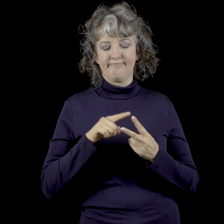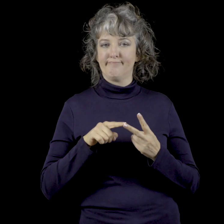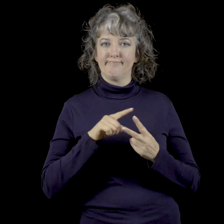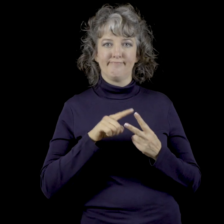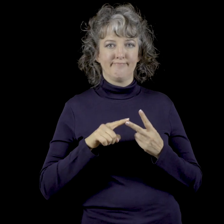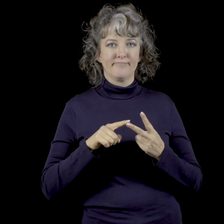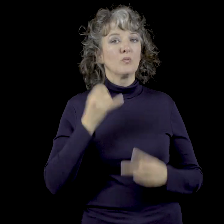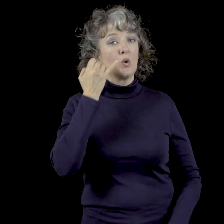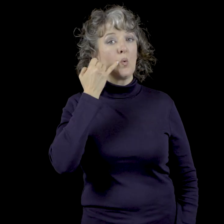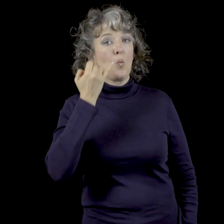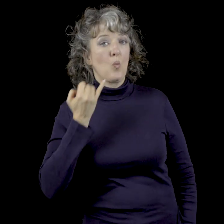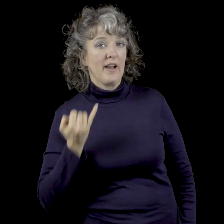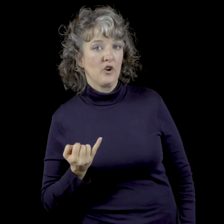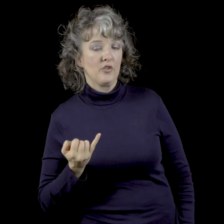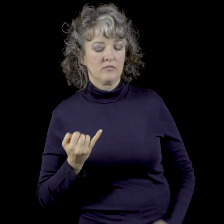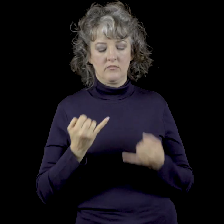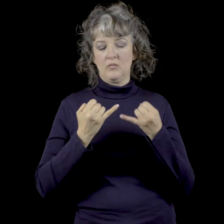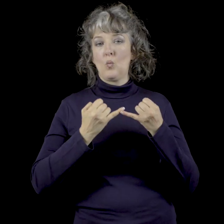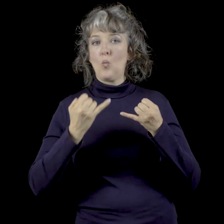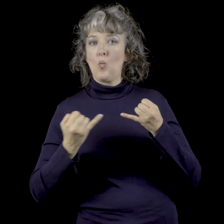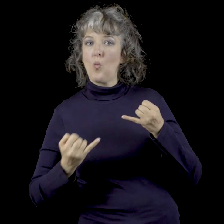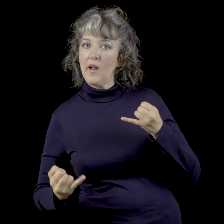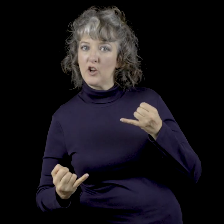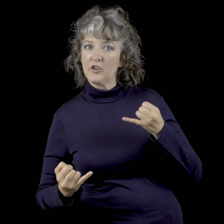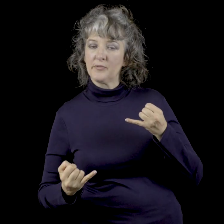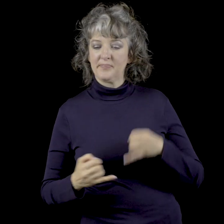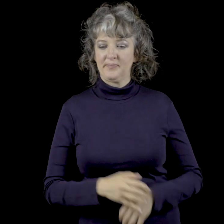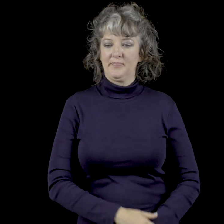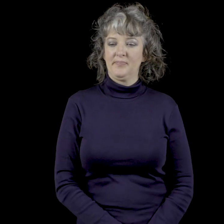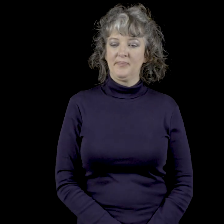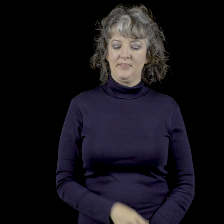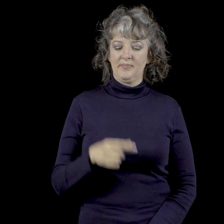Your choice here for wires.